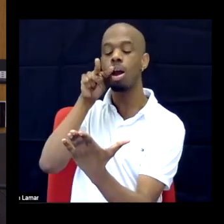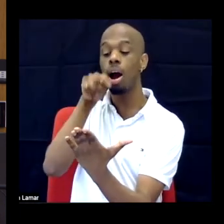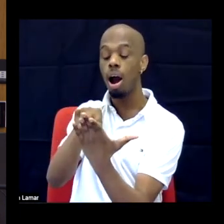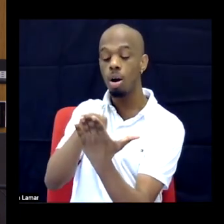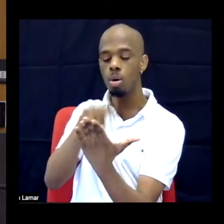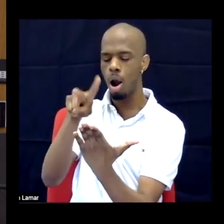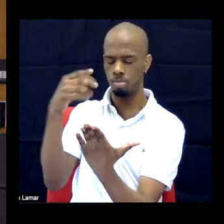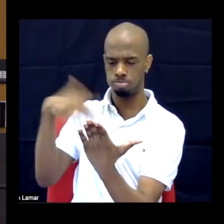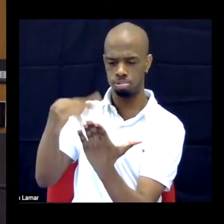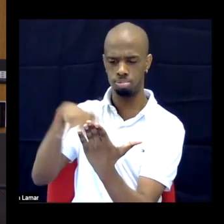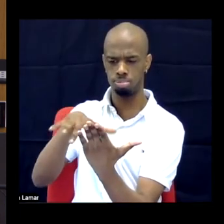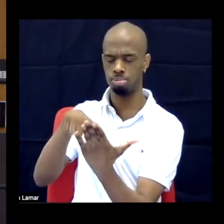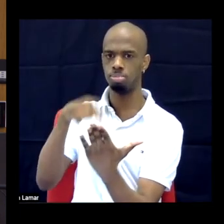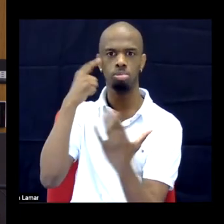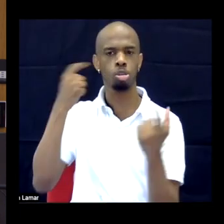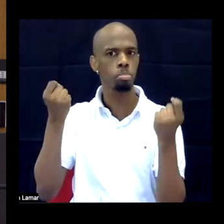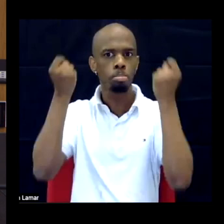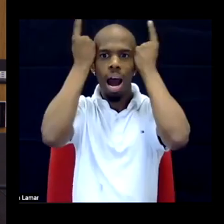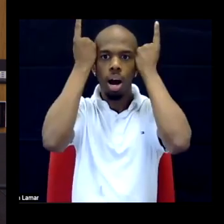from the book. DR. Yep.